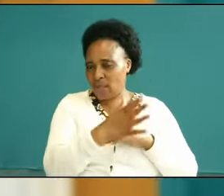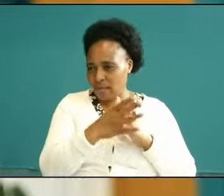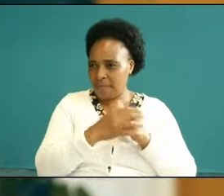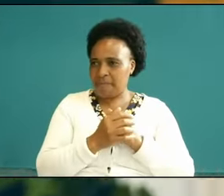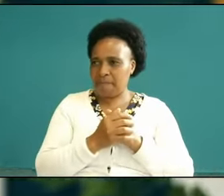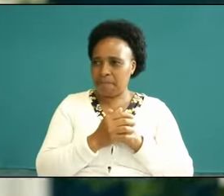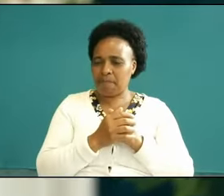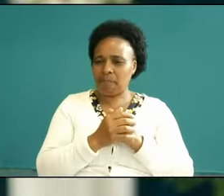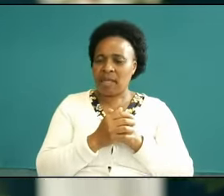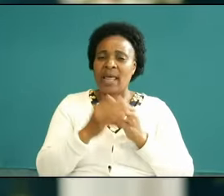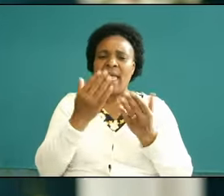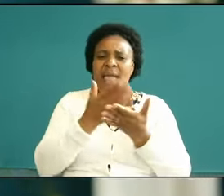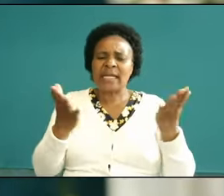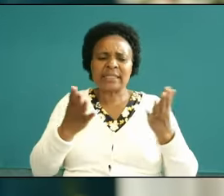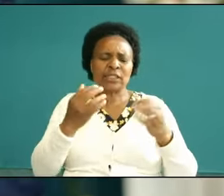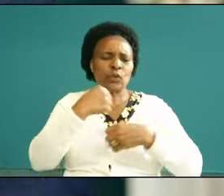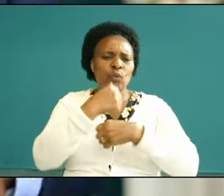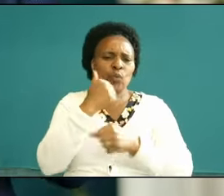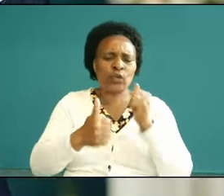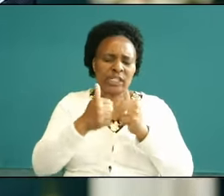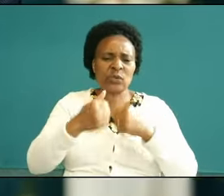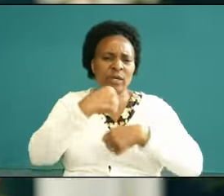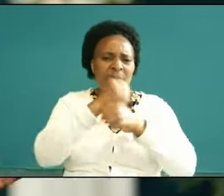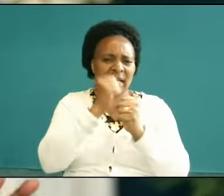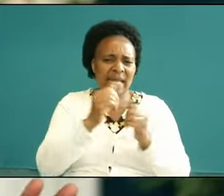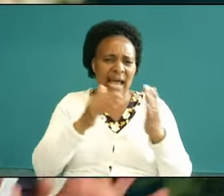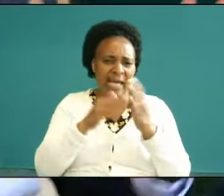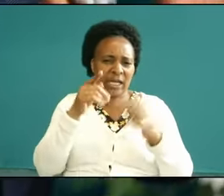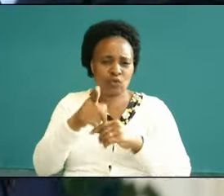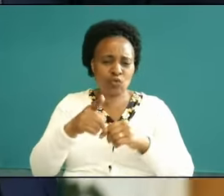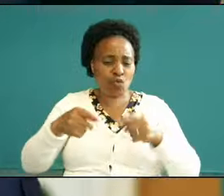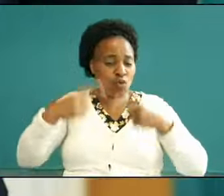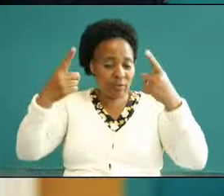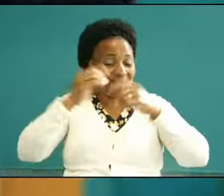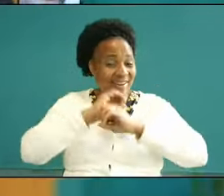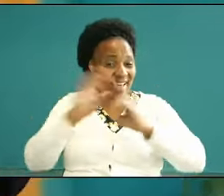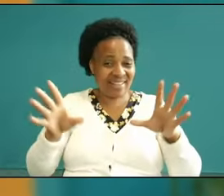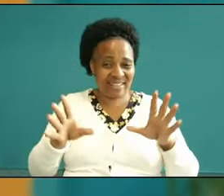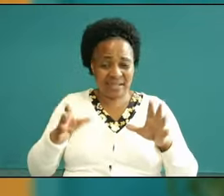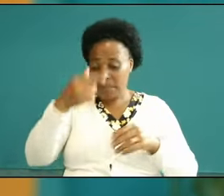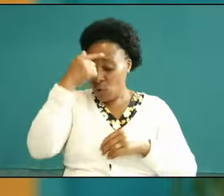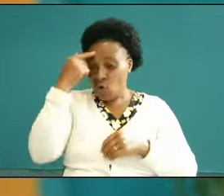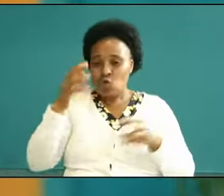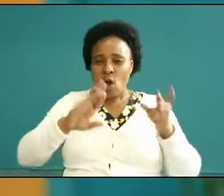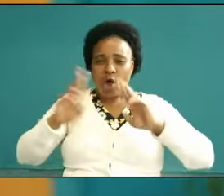against you thou going to prosper because you are already in the realm of spirit and when you